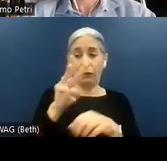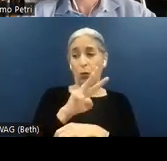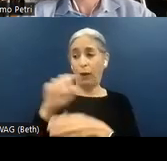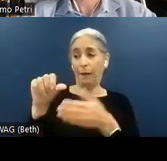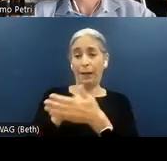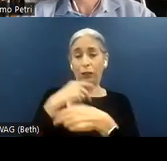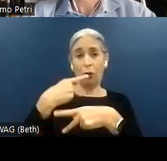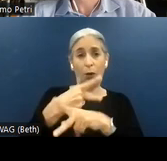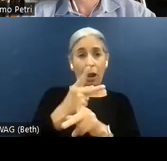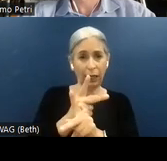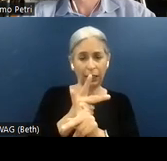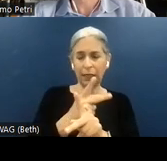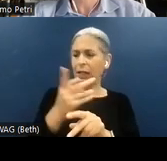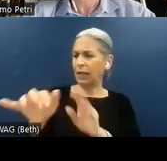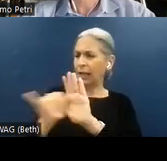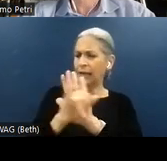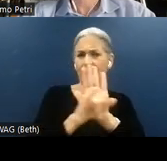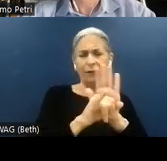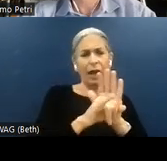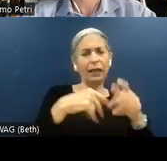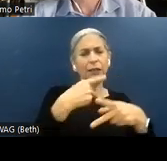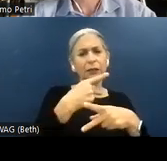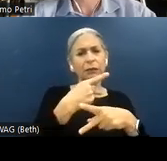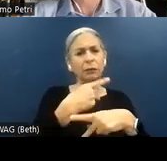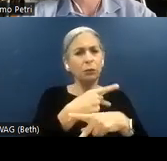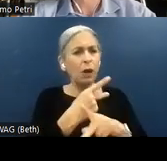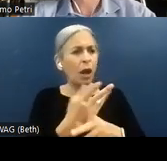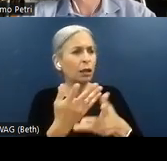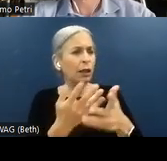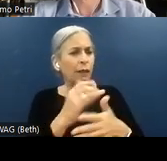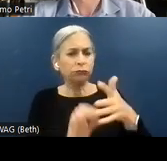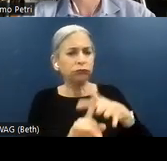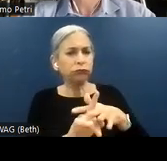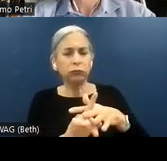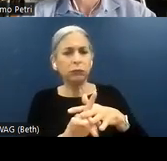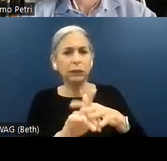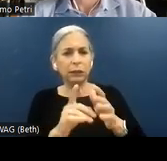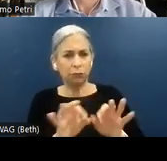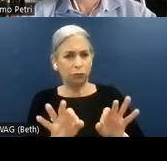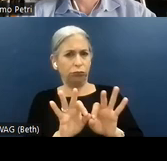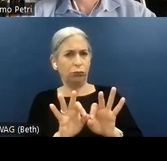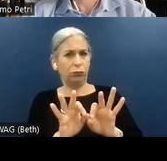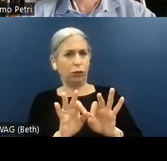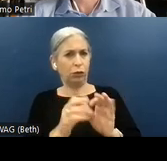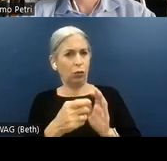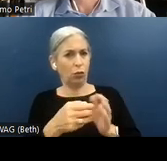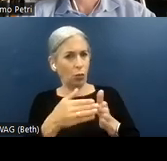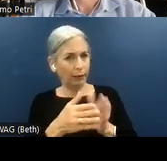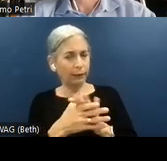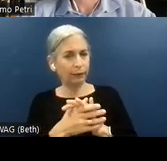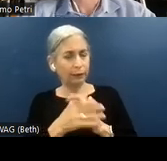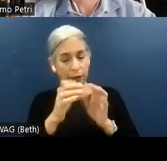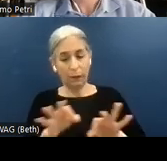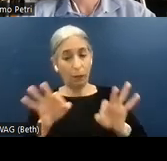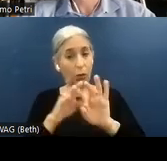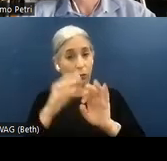it identifies issues in use in a sort of empirical way. It is important to note that an in-use